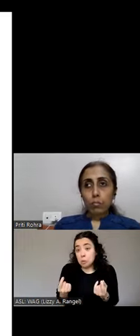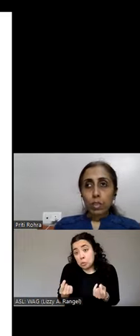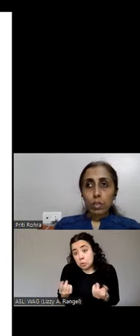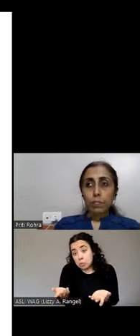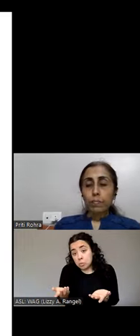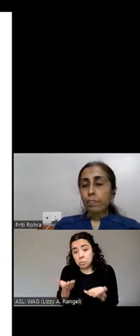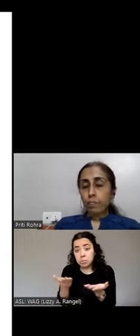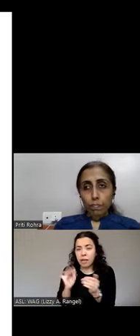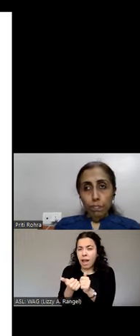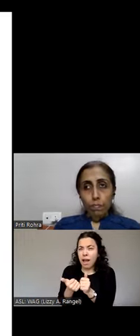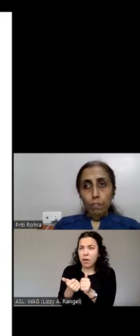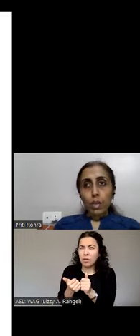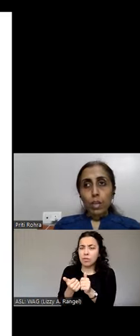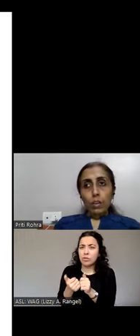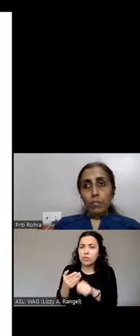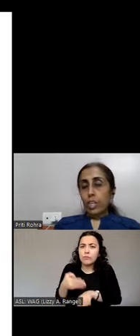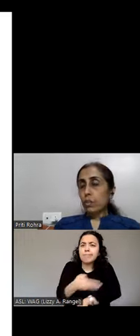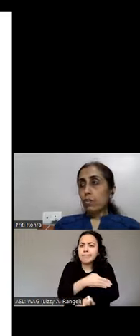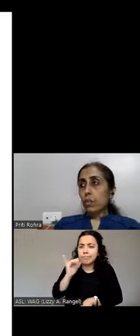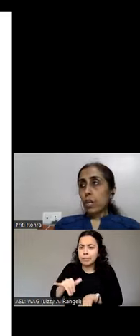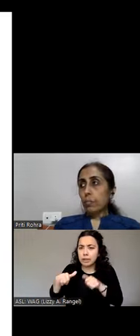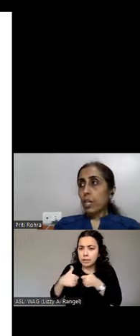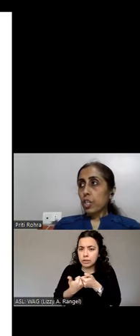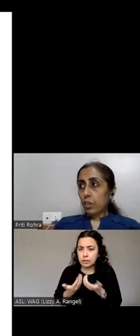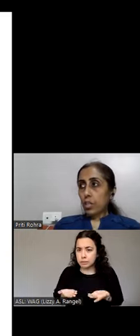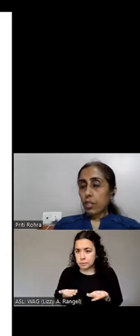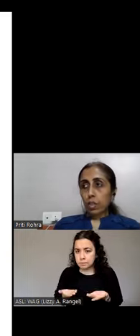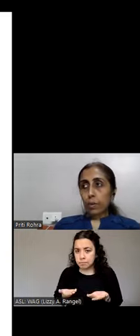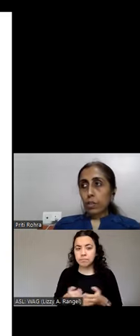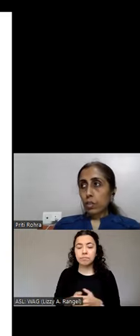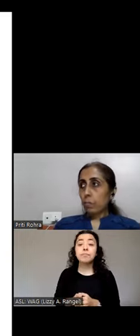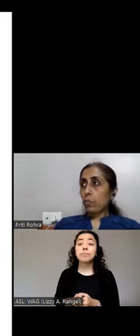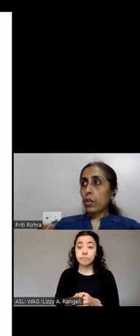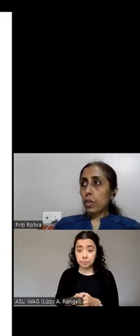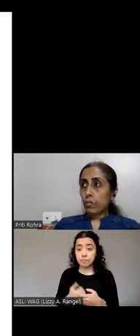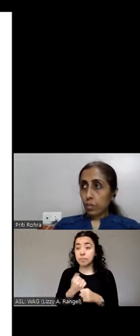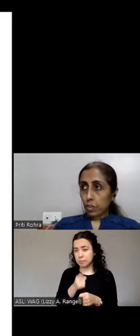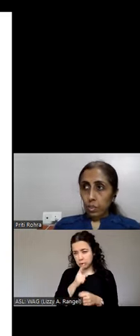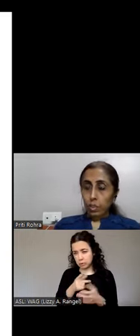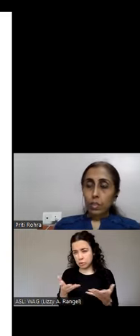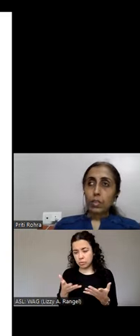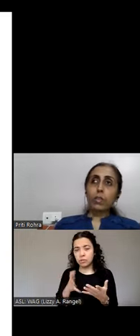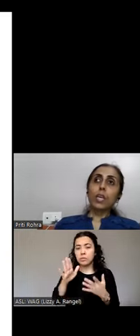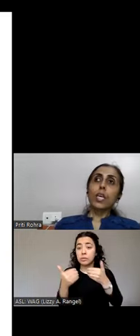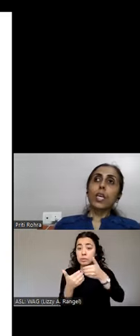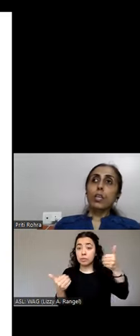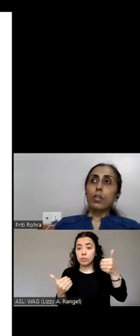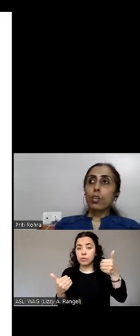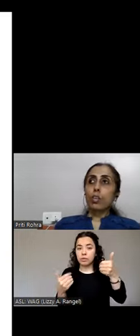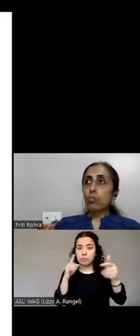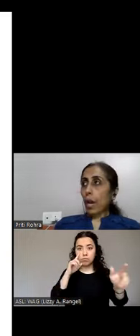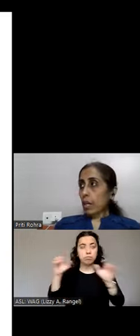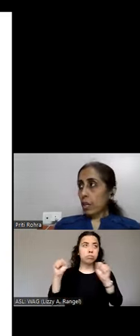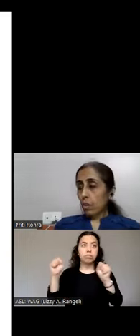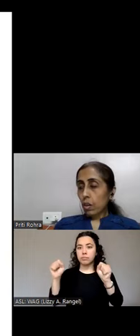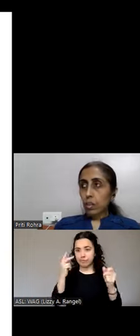this? We need to make sure that separators are prominently visible. You can use background color